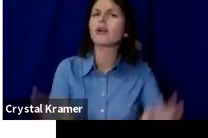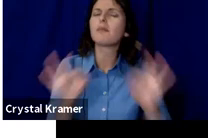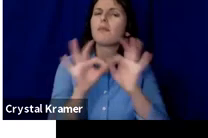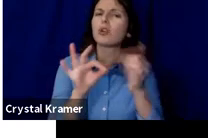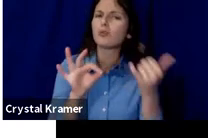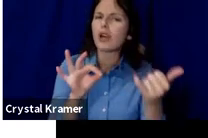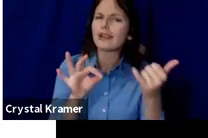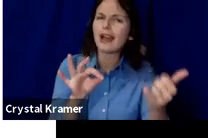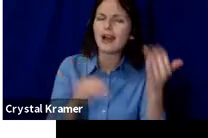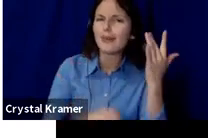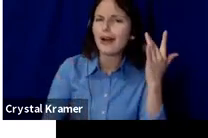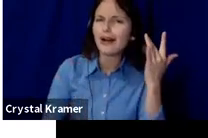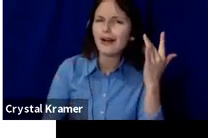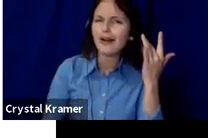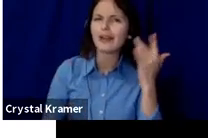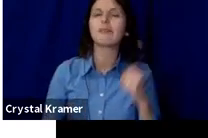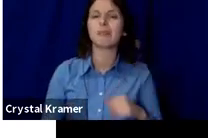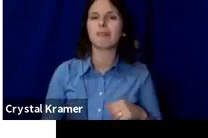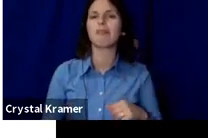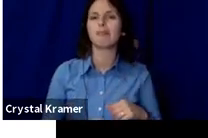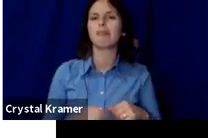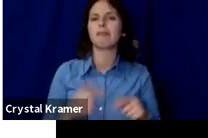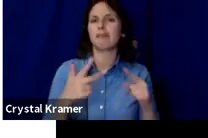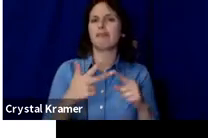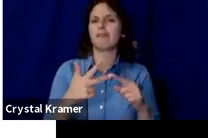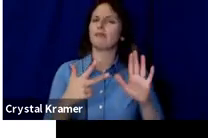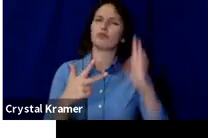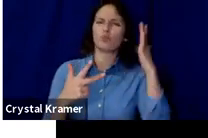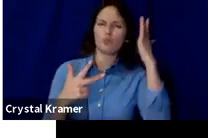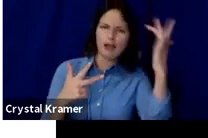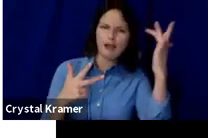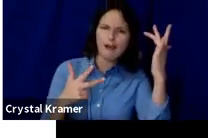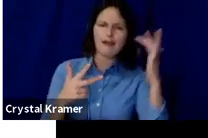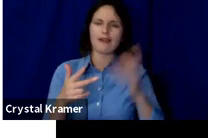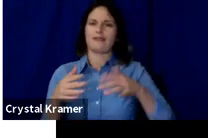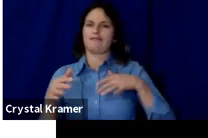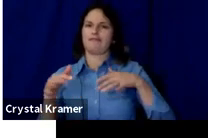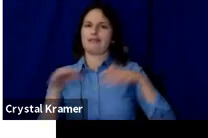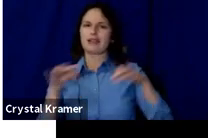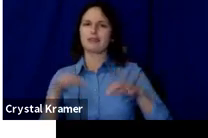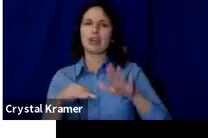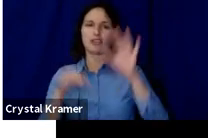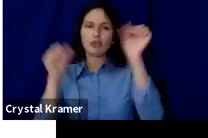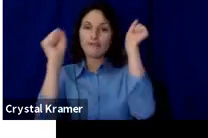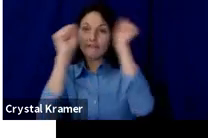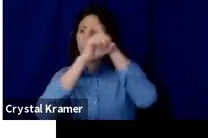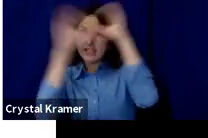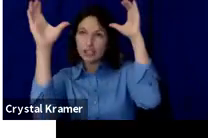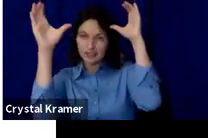That's where you can really talk about your vision and it's where audiences and people